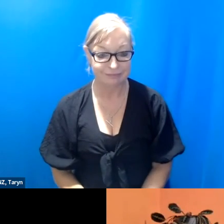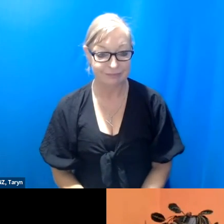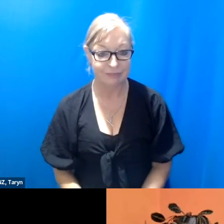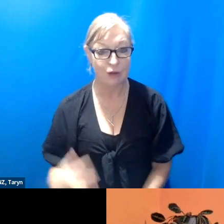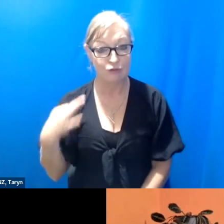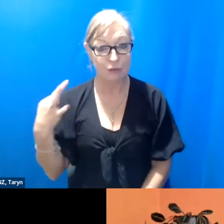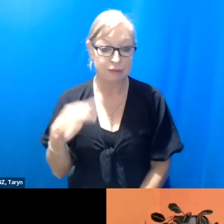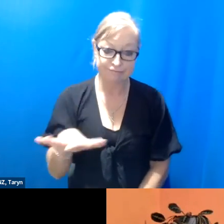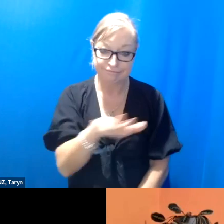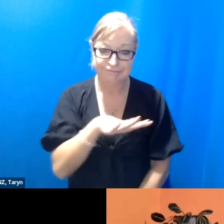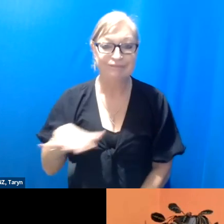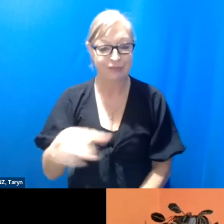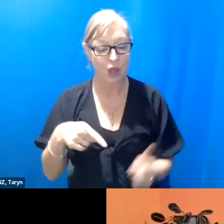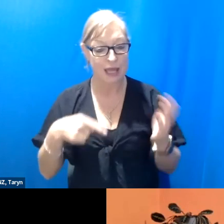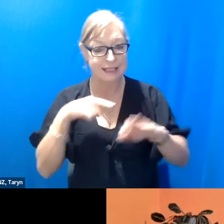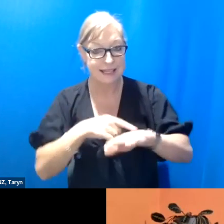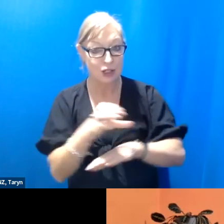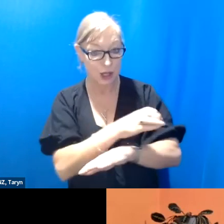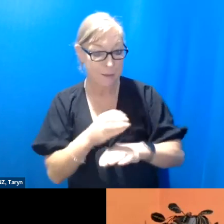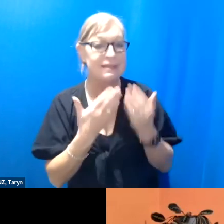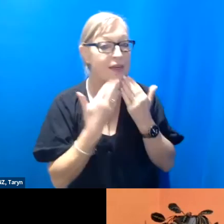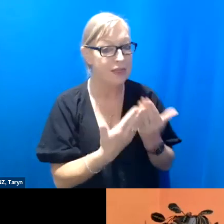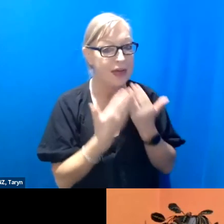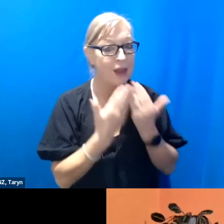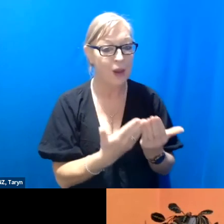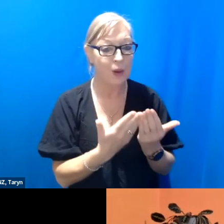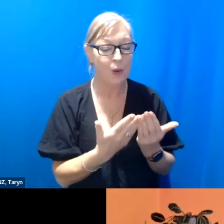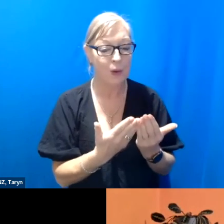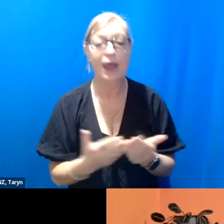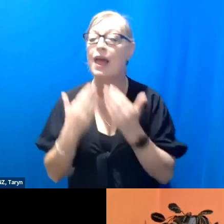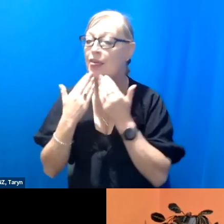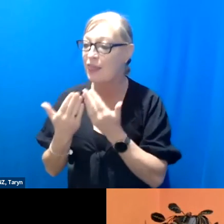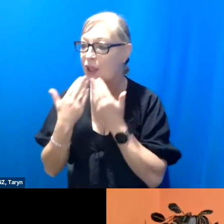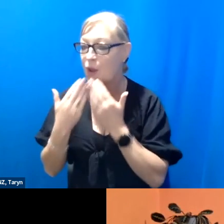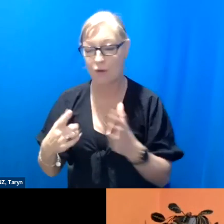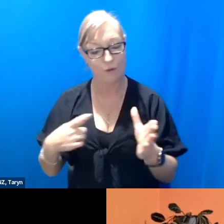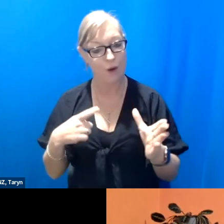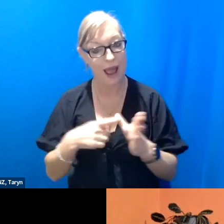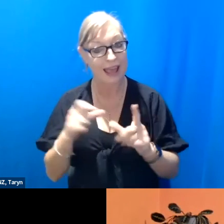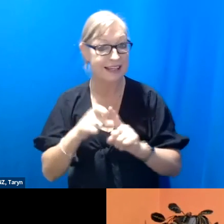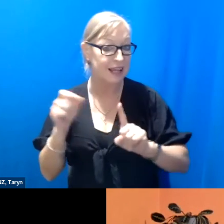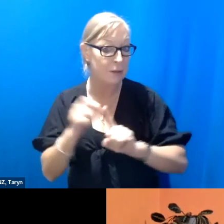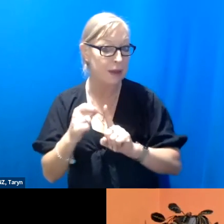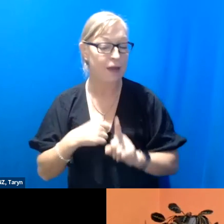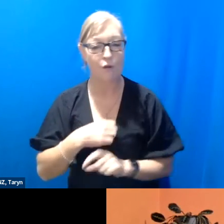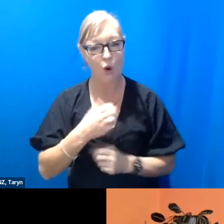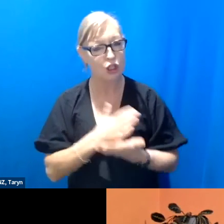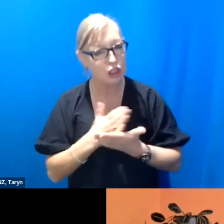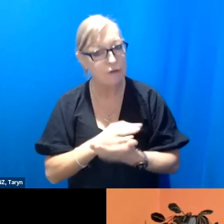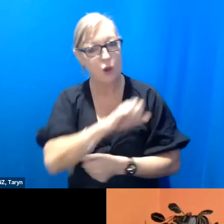o Touch Compass, thank you. Thank you to our ADP for your insightful sharing, your very apt and